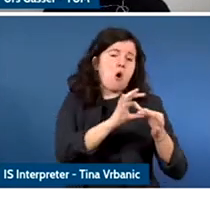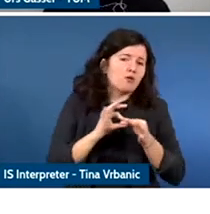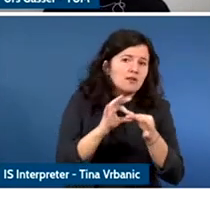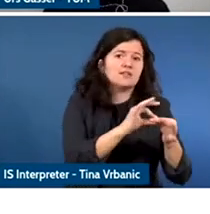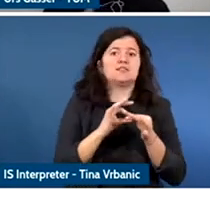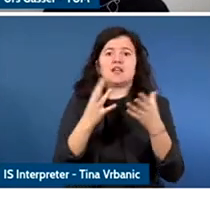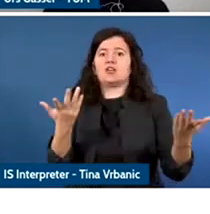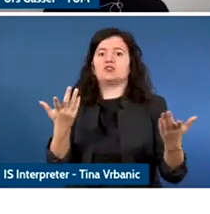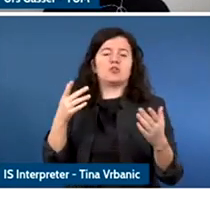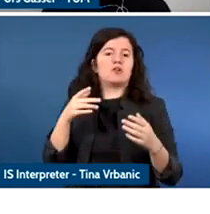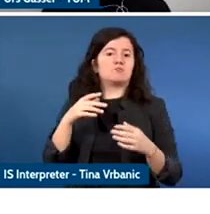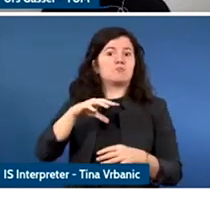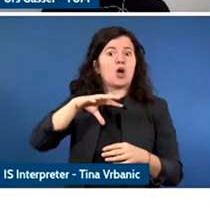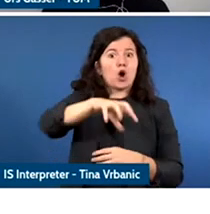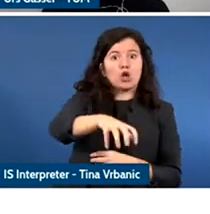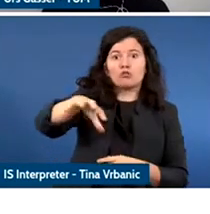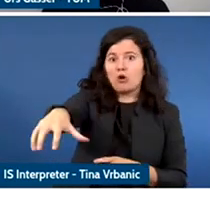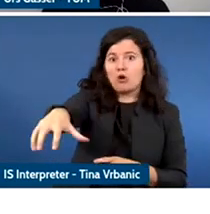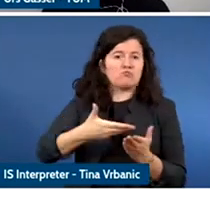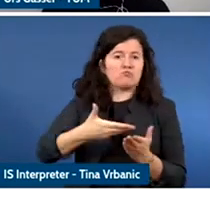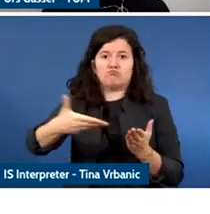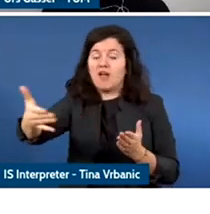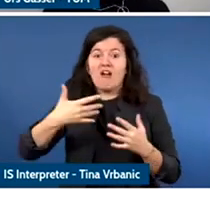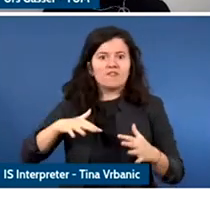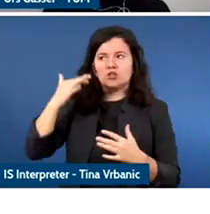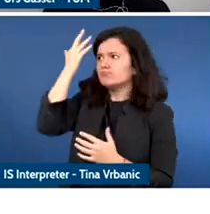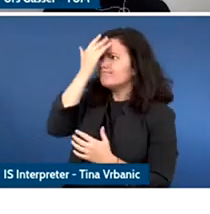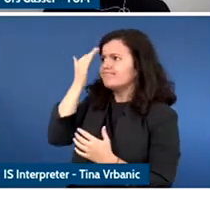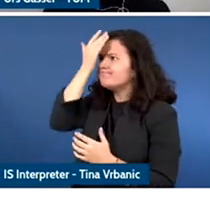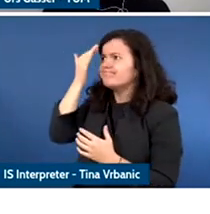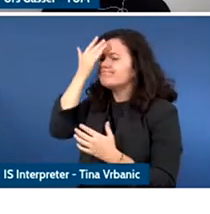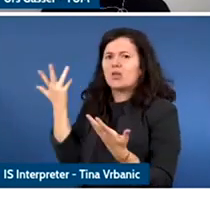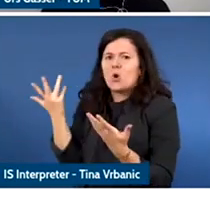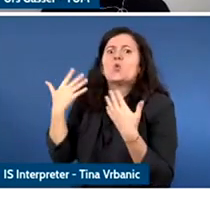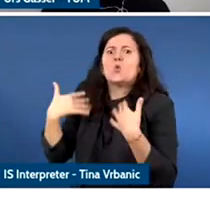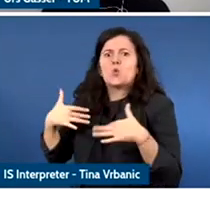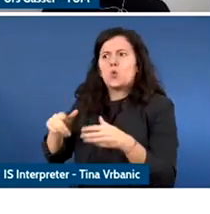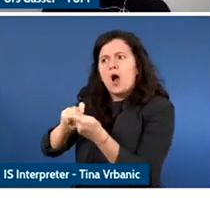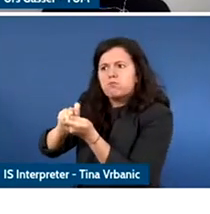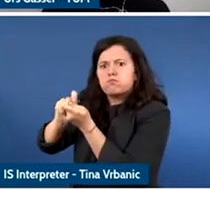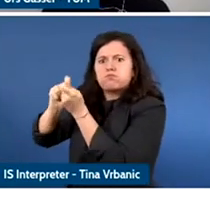responded to this evolving field and responded to the new types of risks that